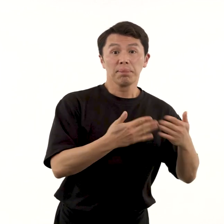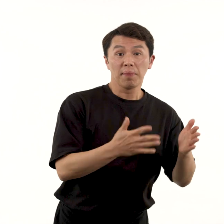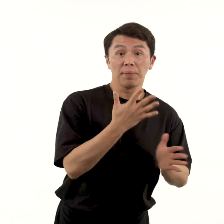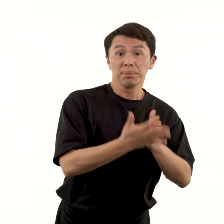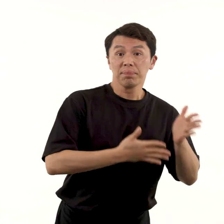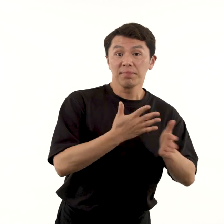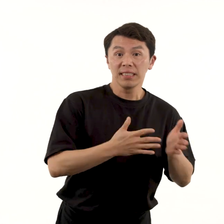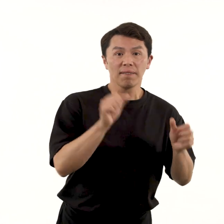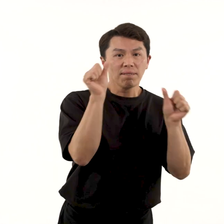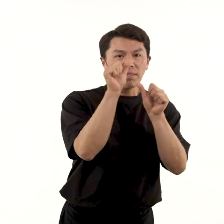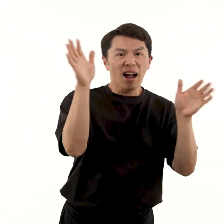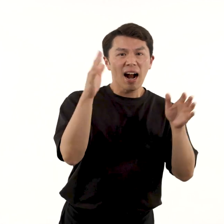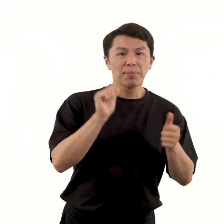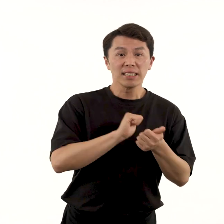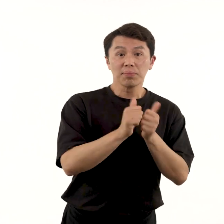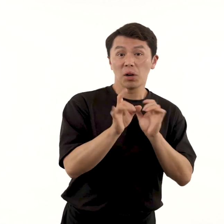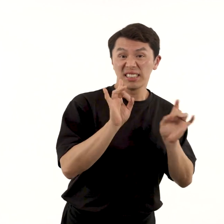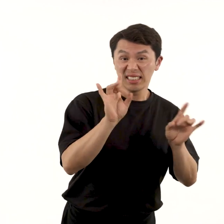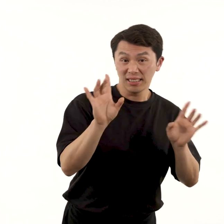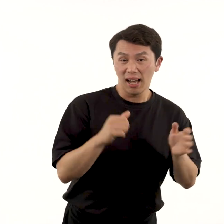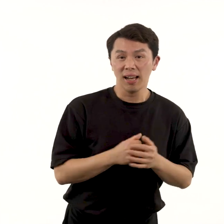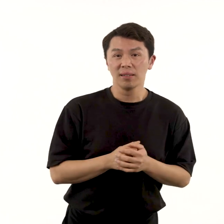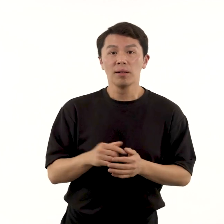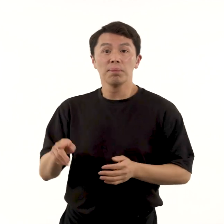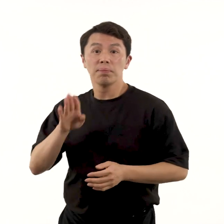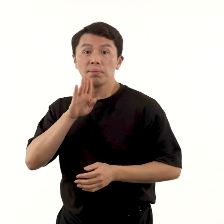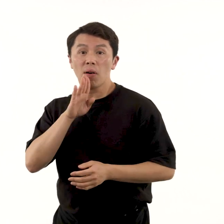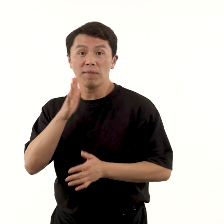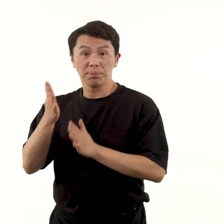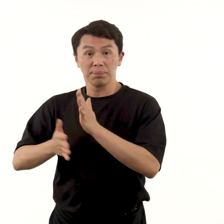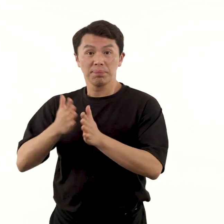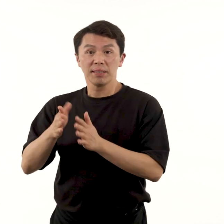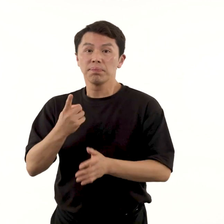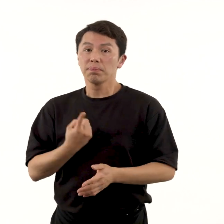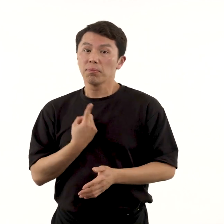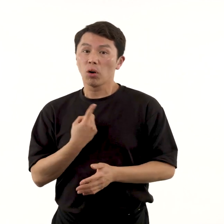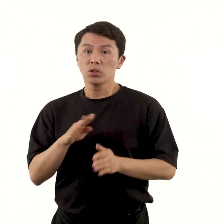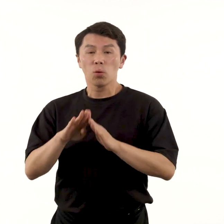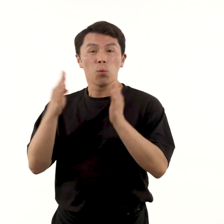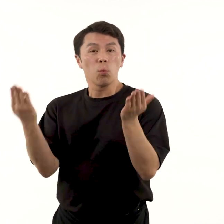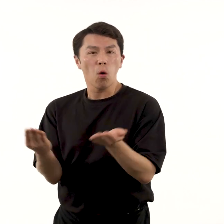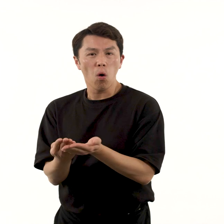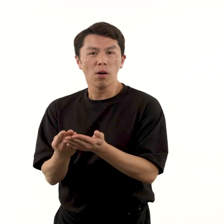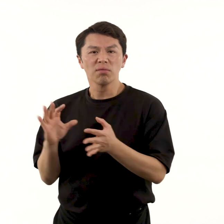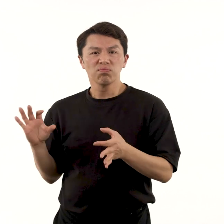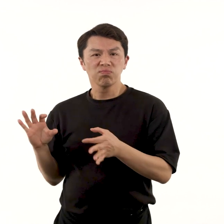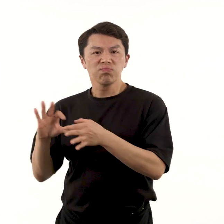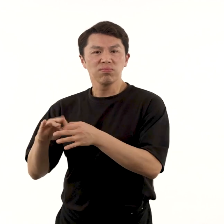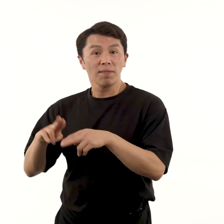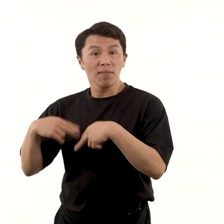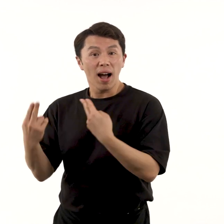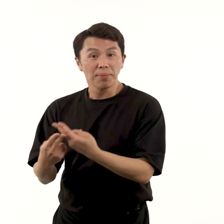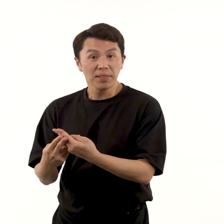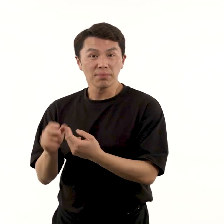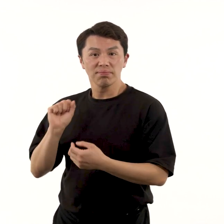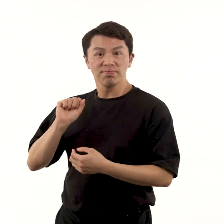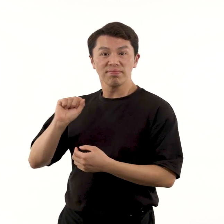in this instance Mitchell’s public life as a sporting superstar and his personal world, connecting to his family,